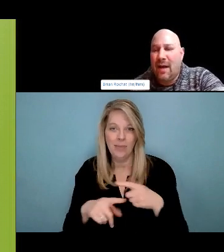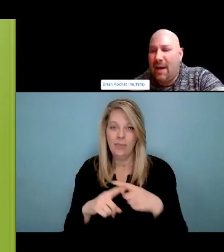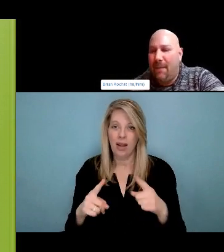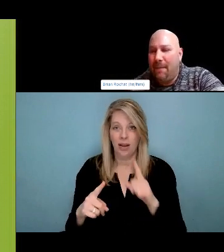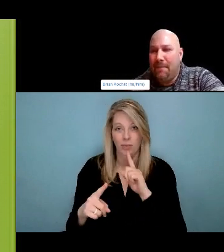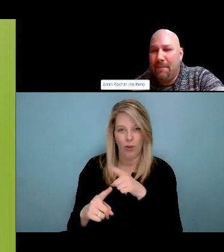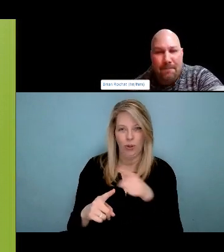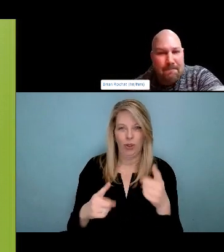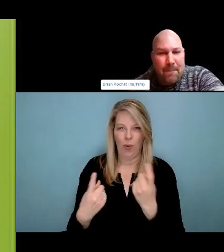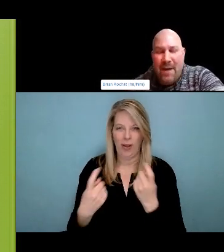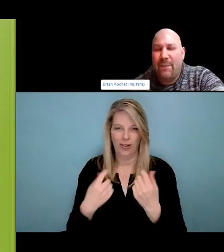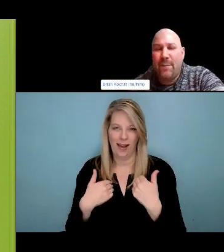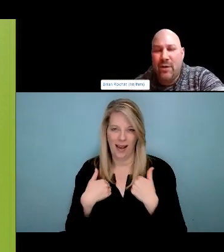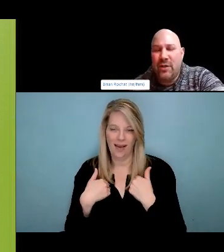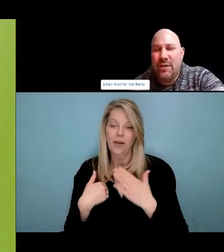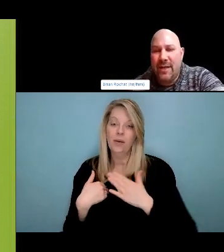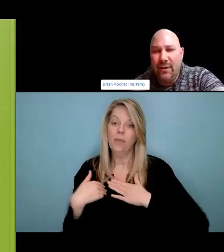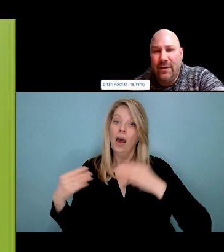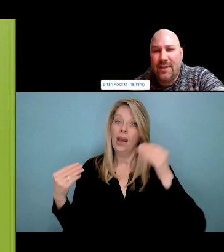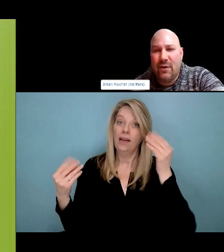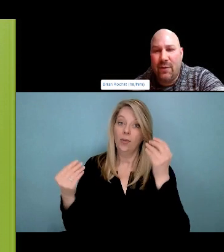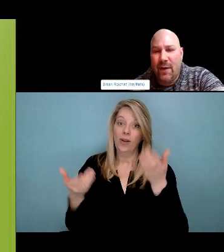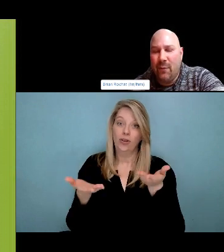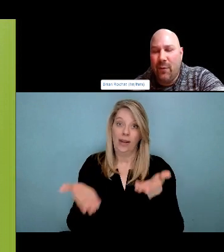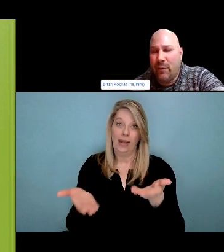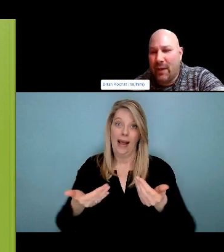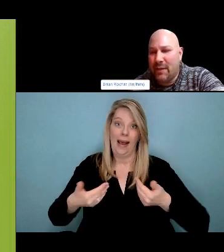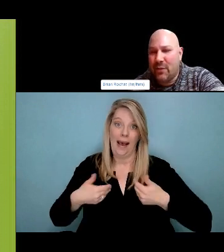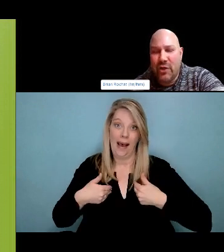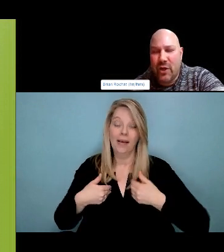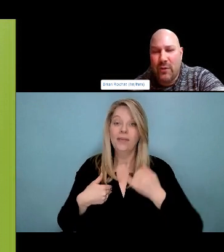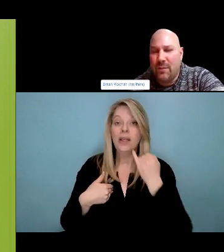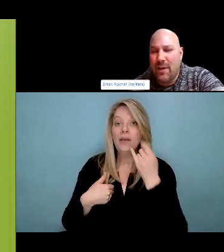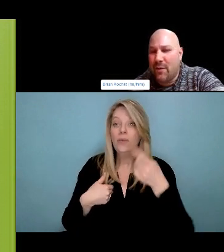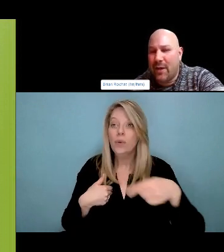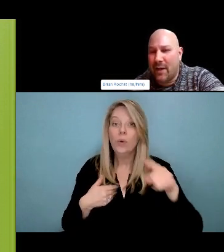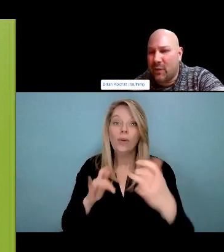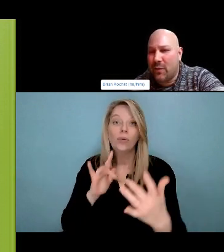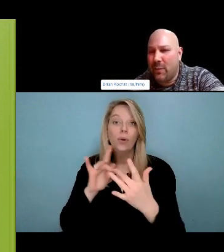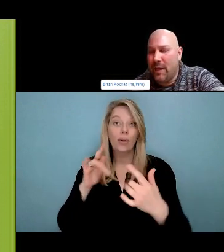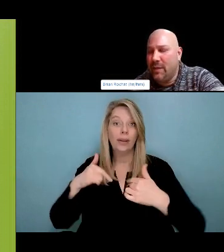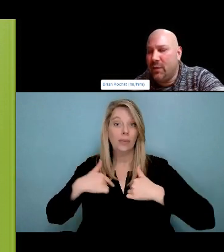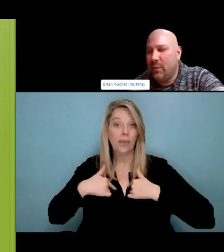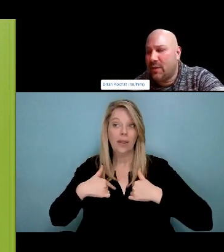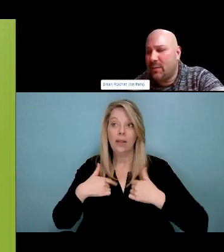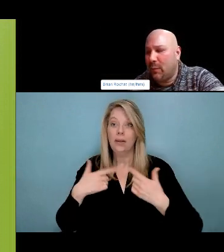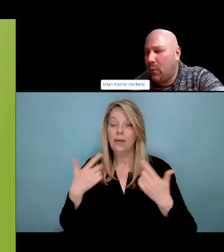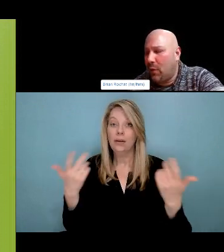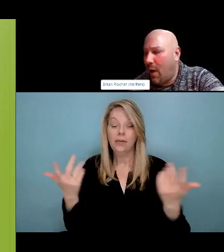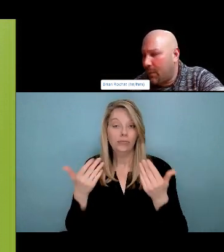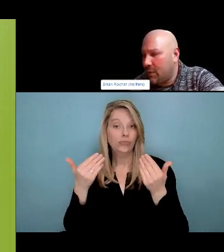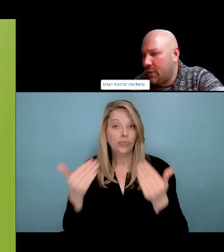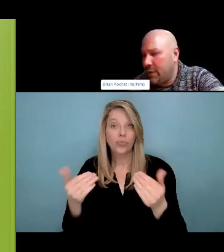I'm from the Lakaboo clan. The house group I belong to is Wilps Malley.